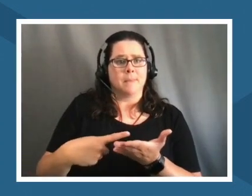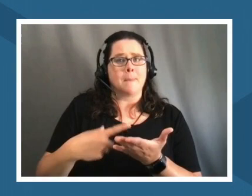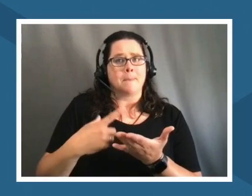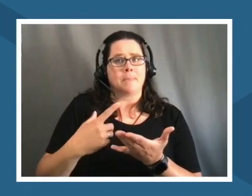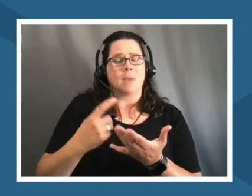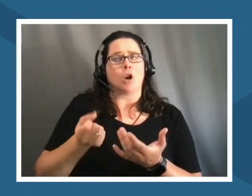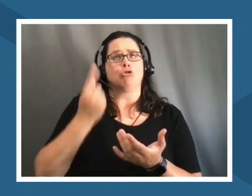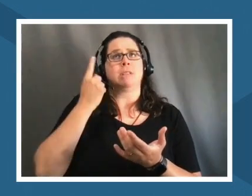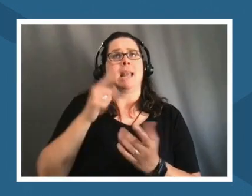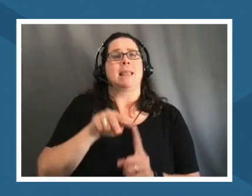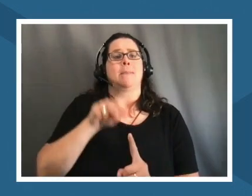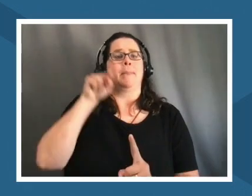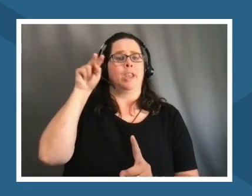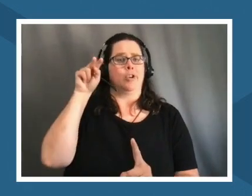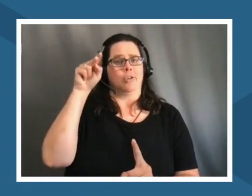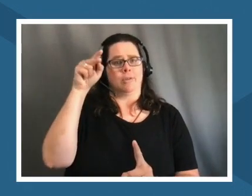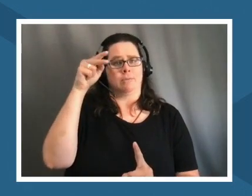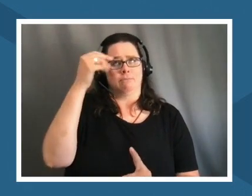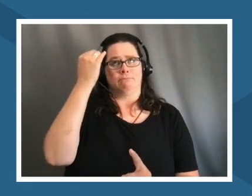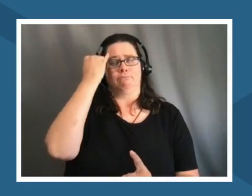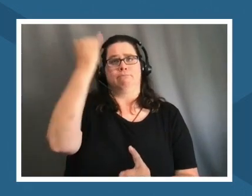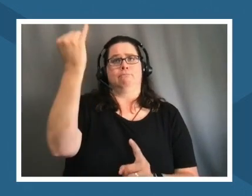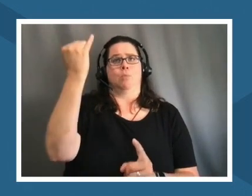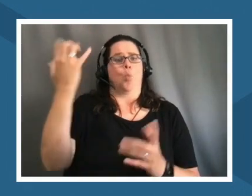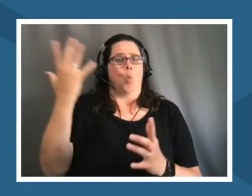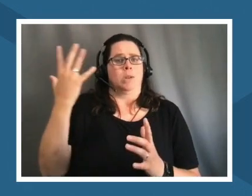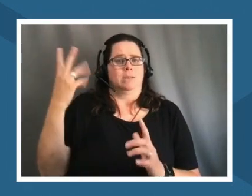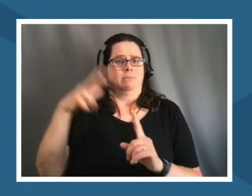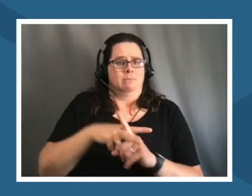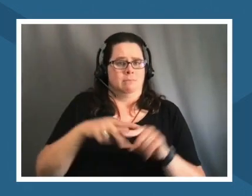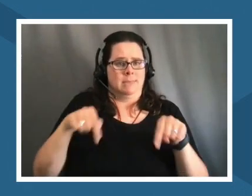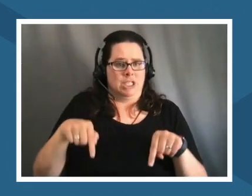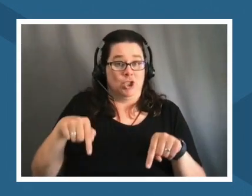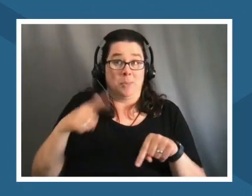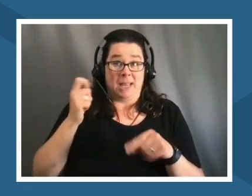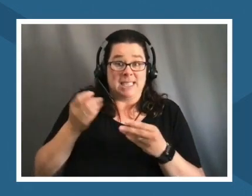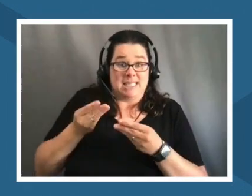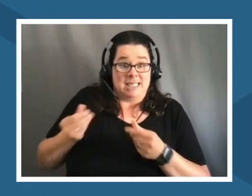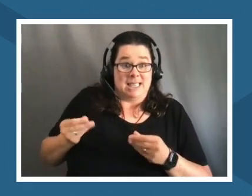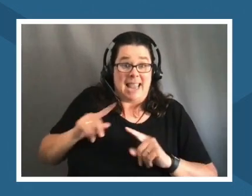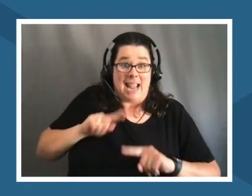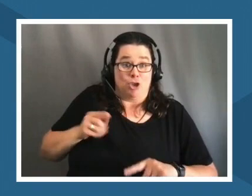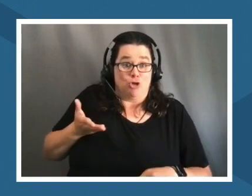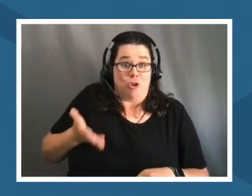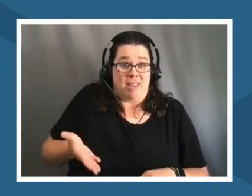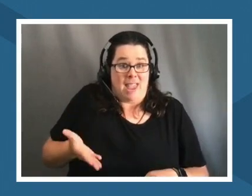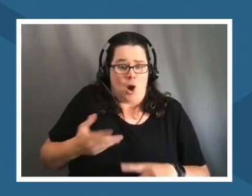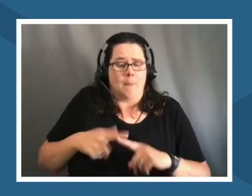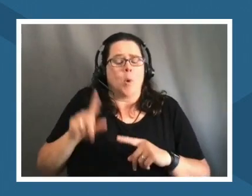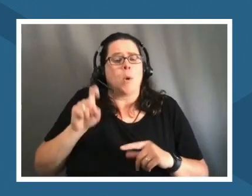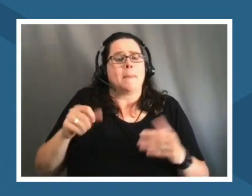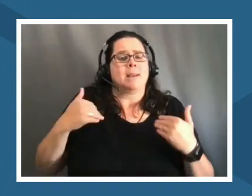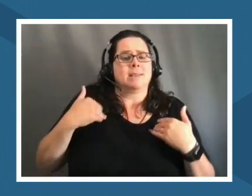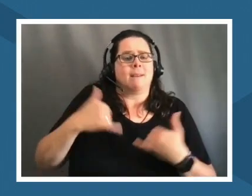what's at hand because the solutions are there we just have to